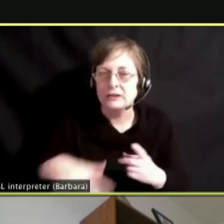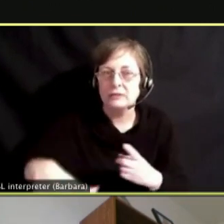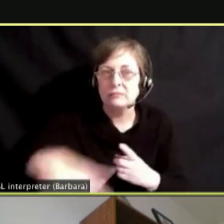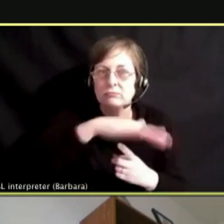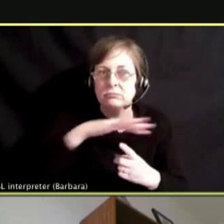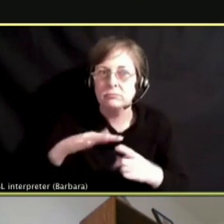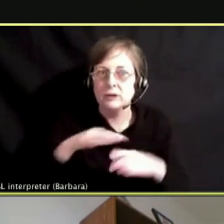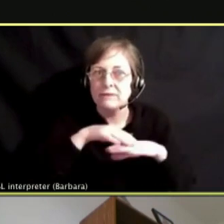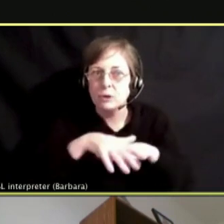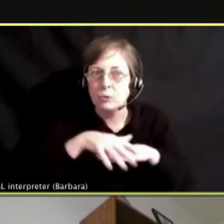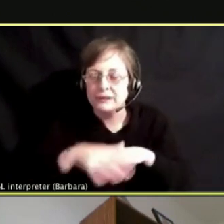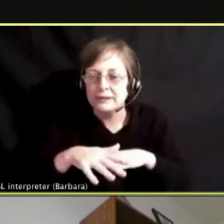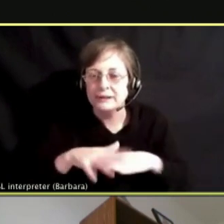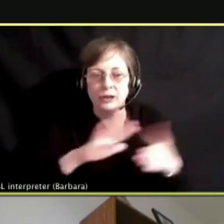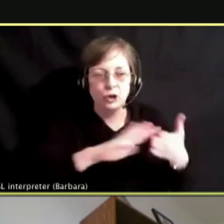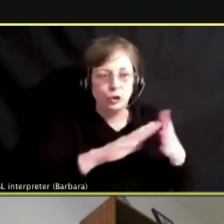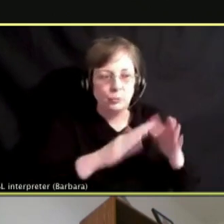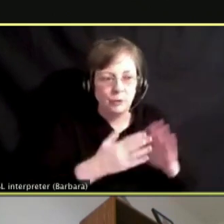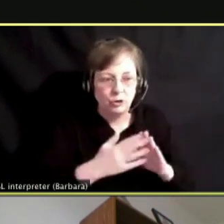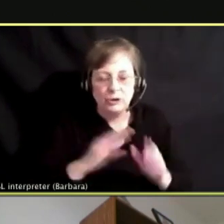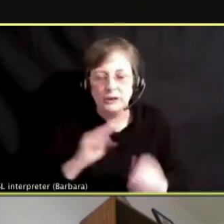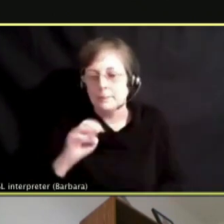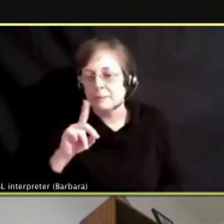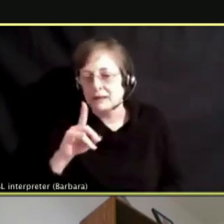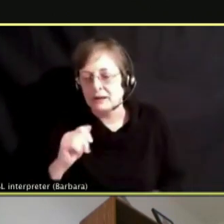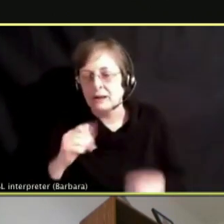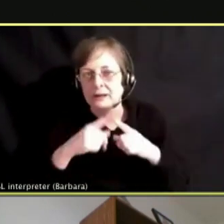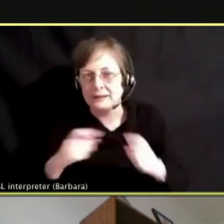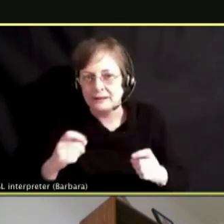AND THAT'S EXACTLY WHAT WE TALK ABOUT.